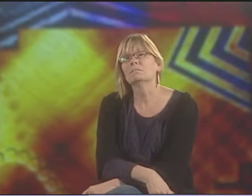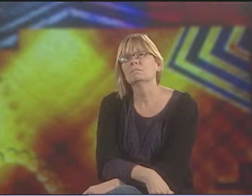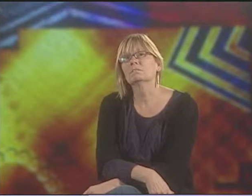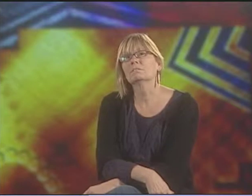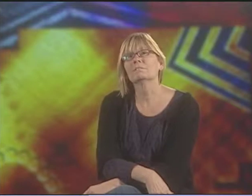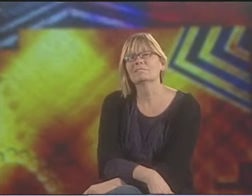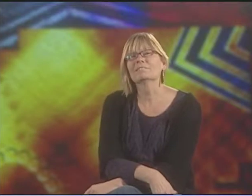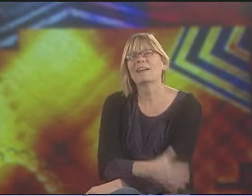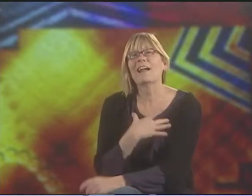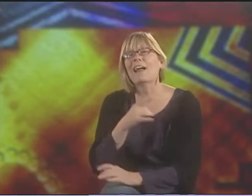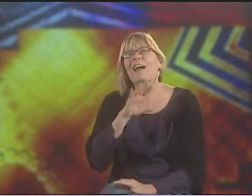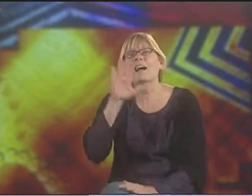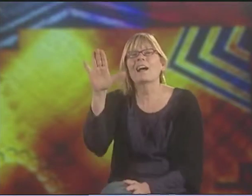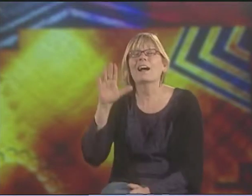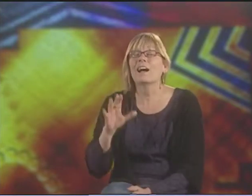AND THE HANDS ARE CHAINED TOGETHER.